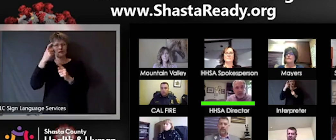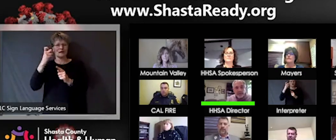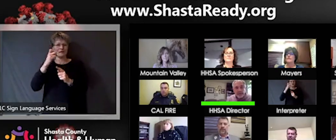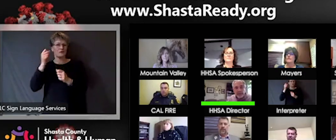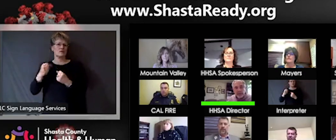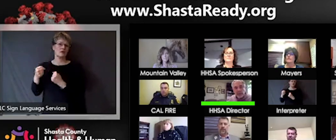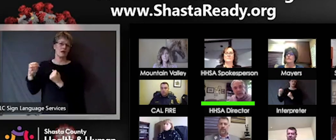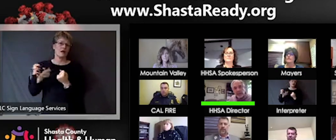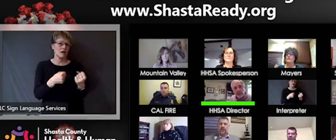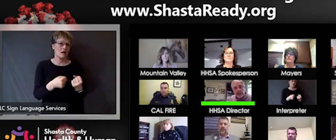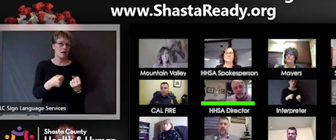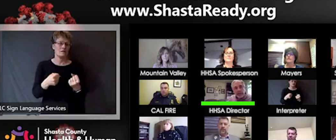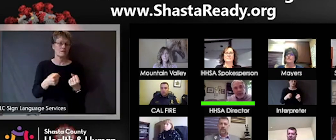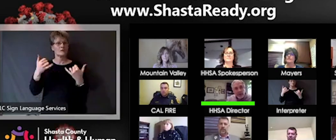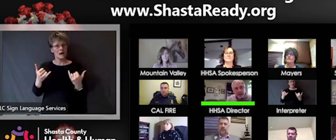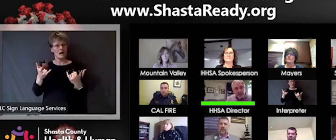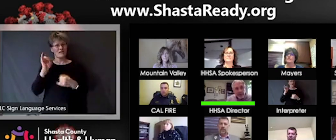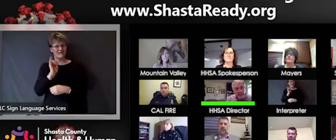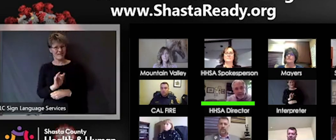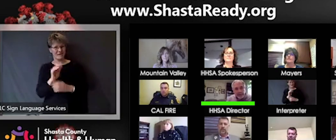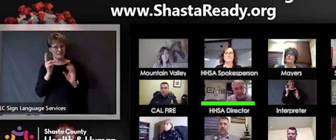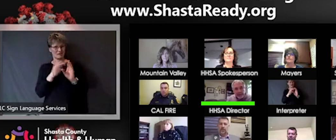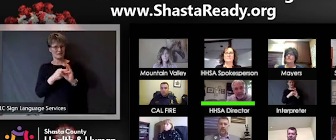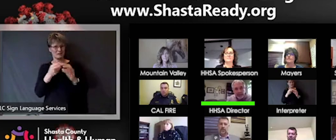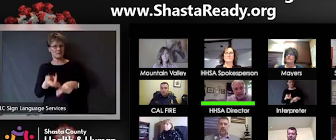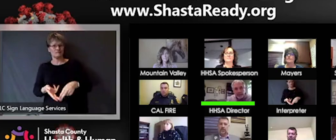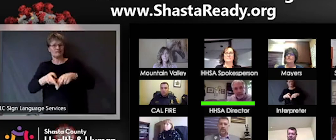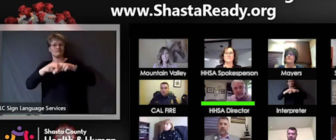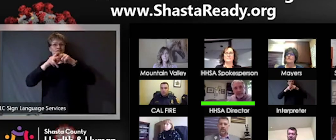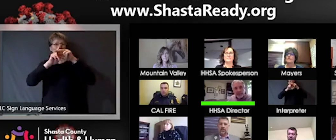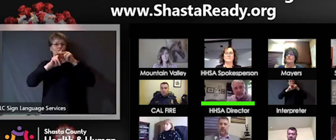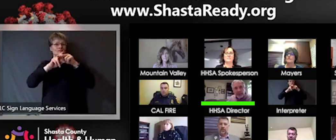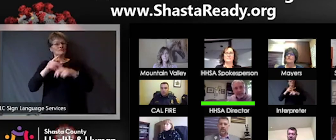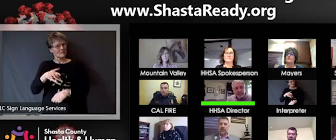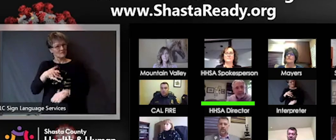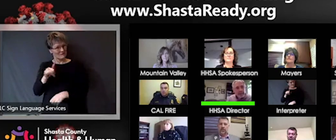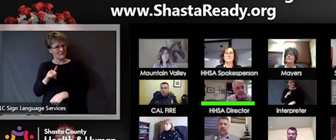so I feel like we are on top of the case management piece for the cases that